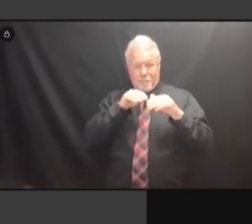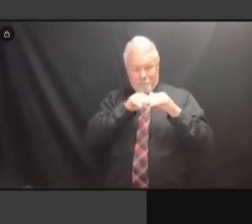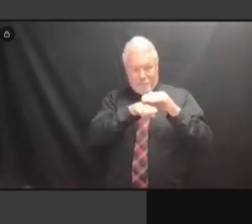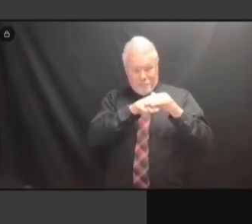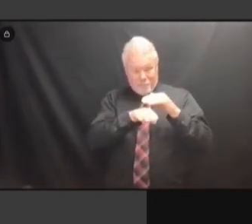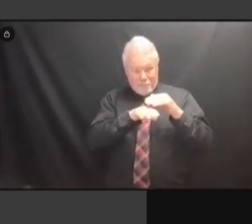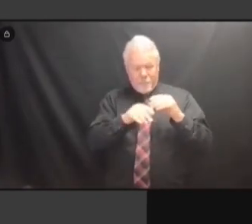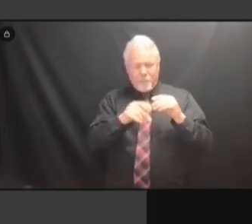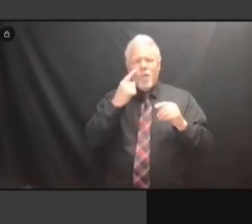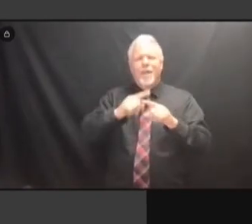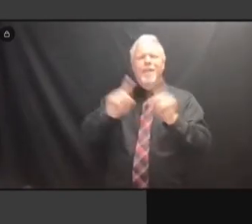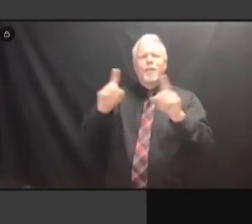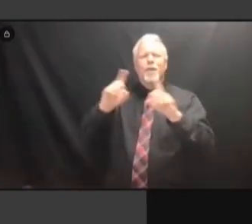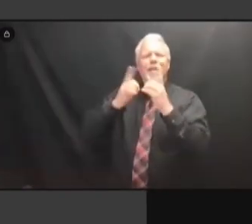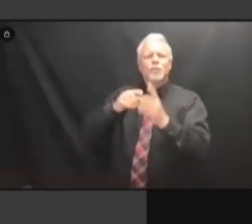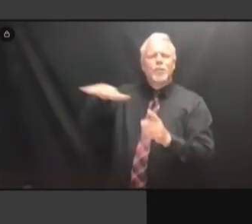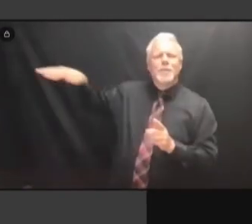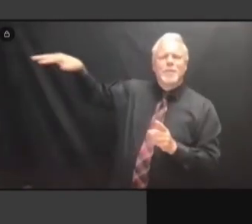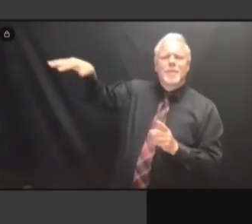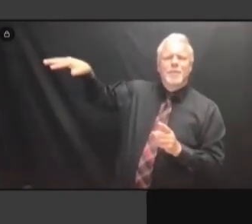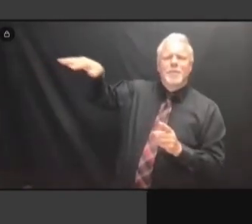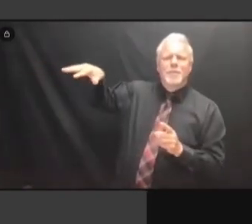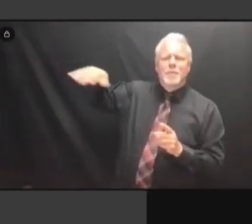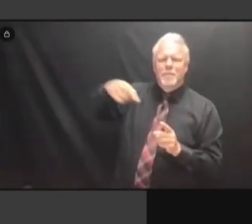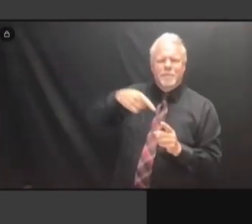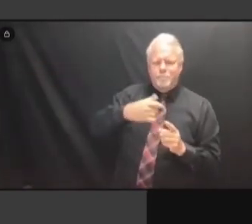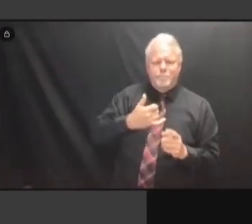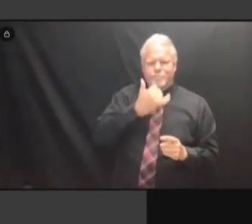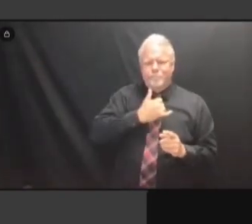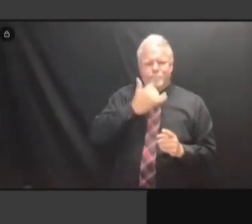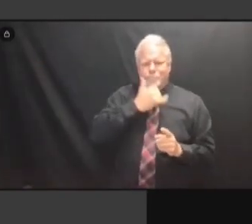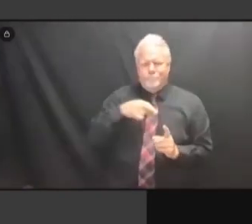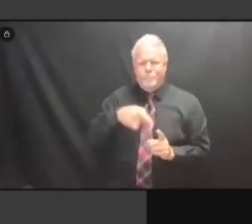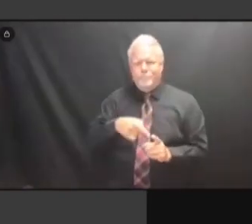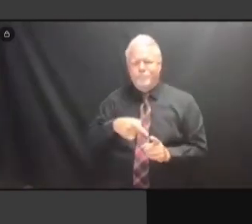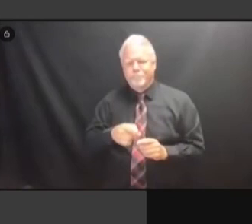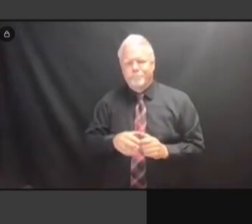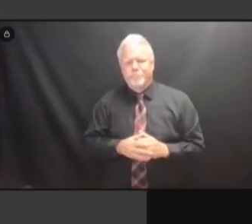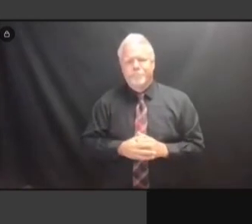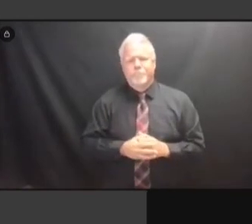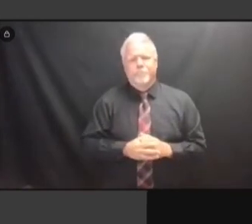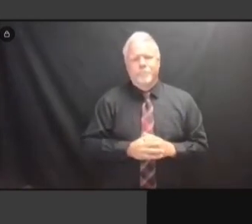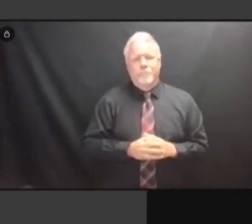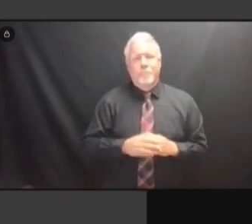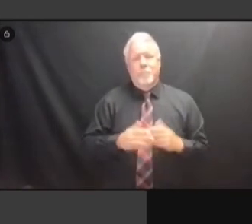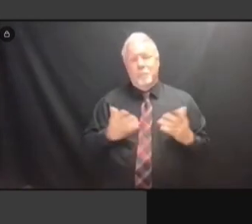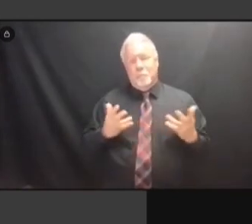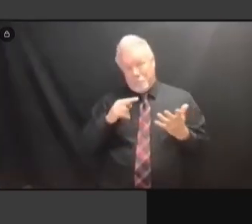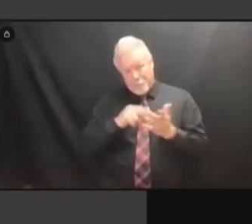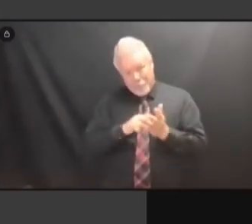RIGHT. THAT IT SHOULD HAVE BEEN THAT IT SHOULD HAVE BEEN THAT IT SHOULD HAVE BEEN ATTRIBUTED THAT IT SHOULD HAVE BEEN ATTRIBUTED TO. ATTRIBUTED TO. ATTRIBUTED TO. SO ATTRIBUTED TO. SO IT ATTRIBUTED TO. SO IT DID ATTRIBUTED TO. SO IT DID NOT ATTRIBUTED TO. SO IT DID NOT NECESSARILY ATTRIBUTED TO. SO IT DID NOT NECESSARILY AFFECT SO IT DID NOT NECESSARILY AFFECT SO IT DID NOT NECESSARILY AFFECT THE SO IT DID NOT NECESSARILY AFFECT THE OUTCOME SO IT DID NOT NECESSARILY AFFECT THE OUTCOME OF SO IT DID NOT NECESSARILY AFFECT THE OUTCOME OF ANY SO IT DID NOT NECESSARILY AFFECT THE OUTCOME OF ANY RACE SO IT DID NOT NECESSARILY AFFECT THE OUTCOME OF ANY RACE OR THE OUTCOME OF ANY RACE OR THE OUTCOME OF ANY RACE OR RESULTS THE OUTCOME OF ANY RACE OR RESULTS OF THE OUTCOME OF ANY RACE OR RESULTS OF ANY